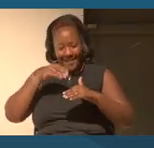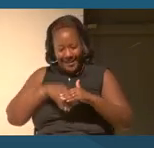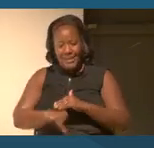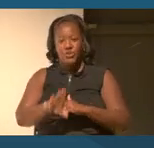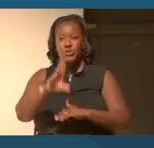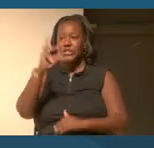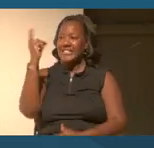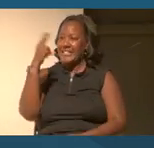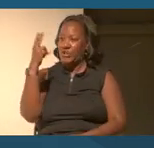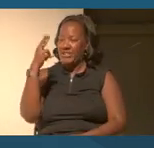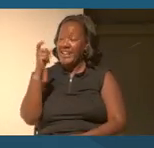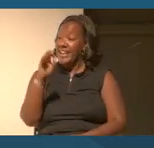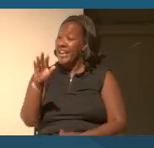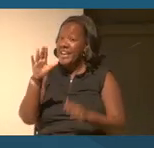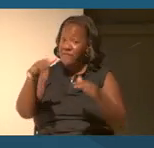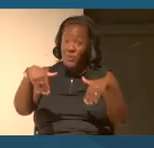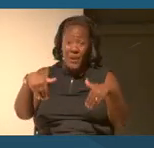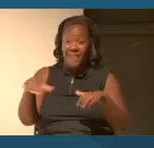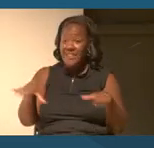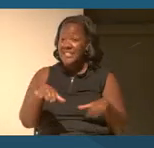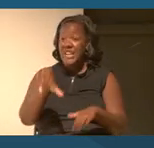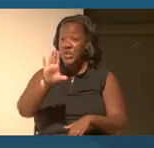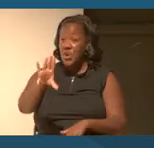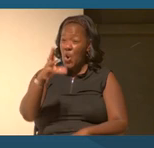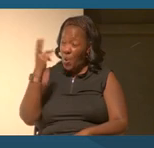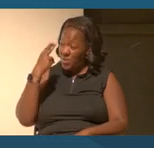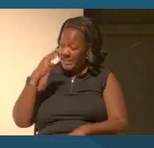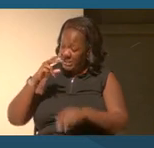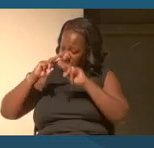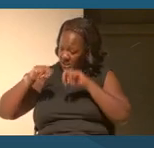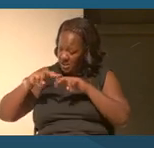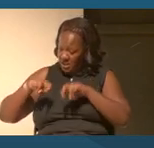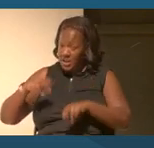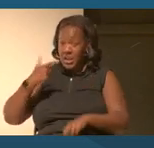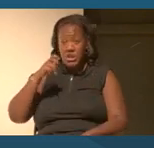And if you haven't done your own genealogy, I hope you do it.